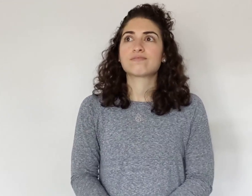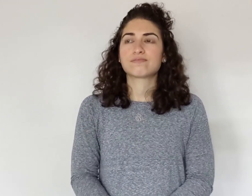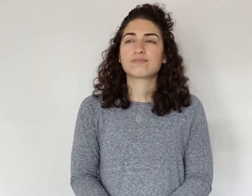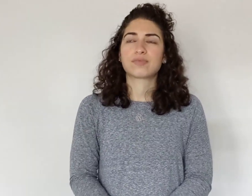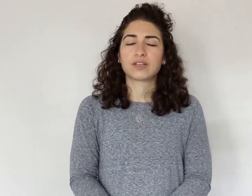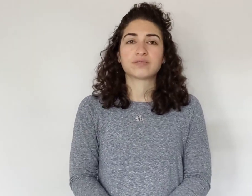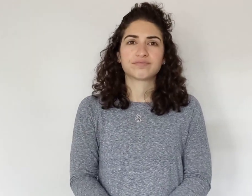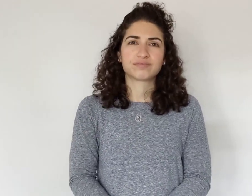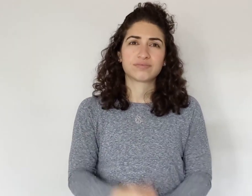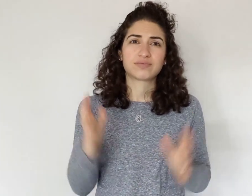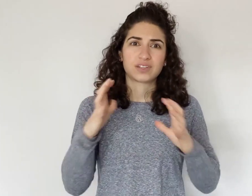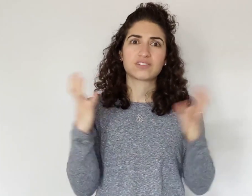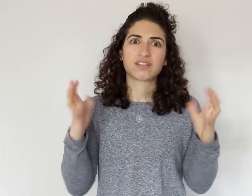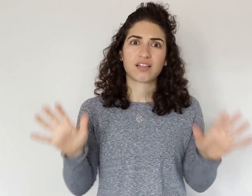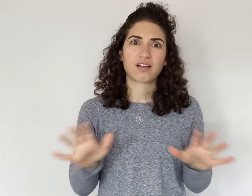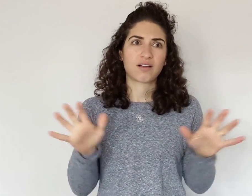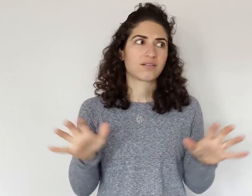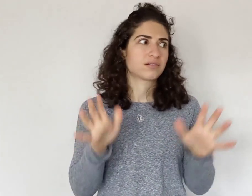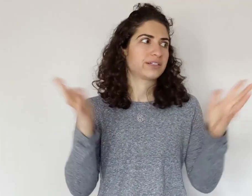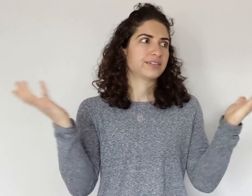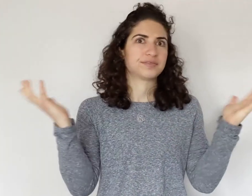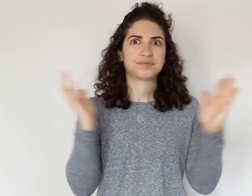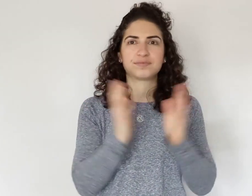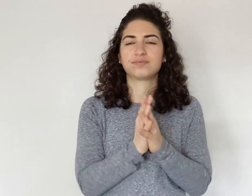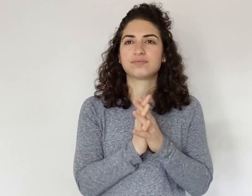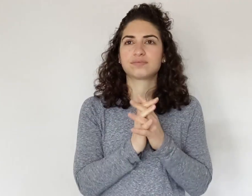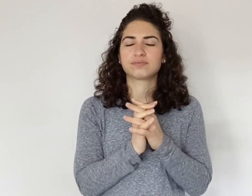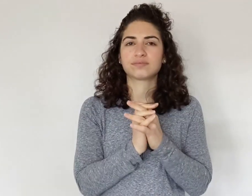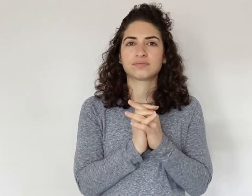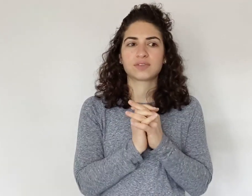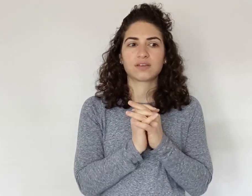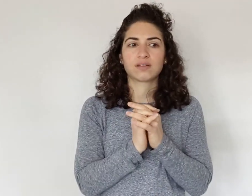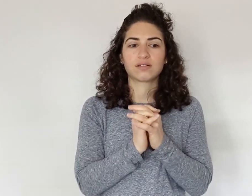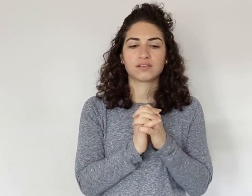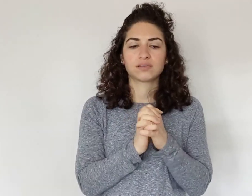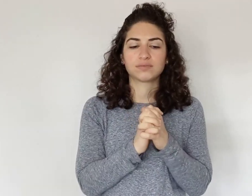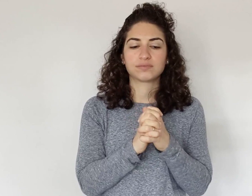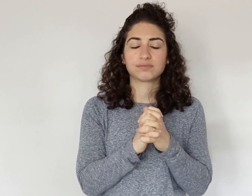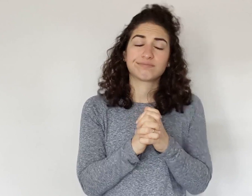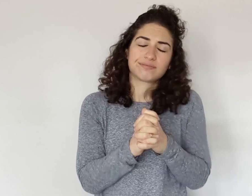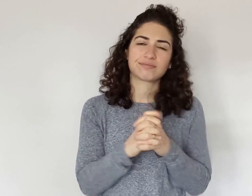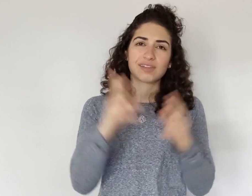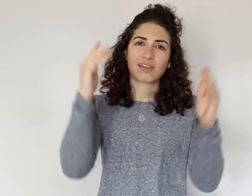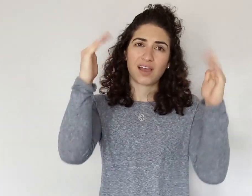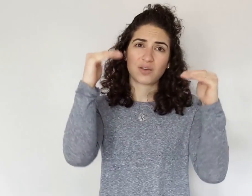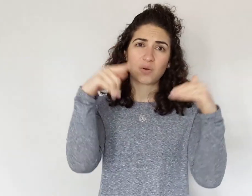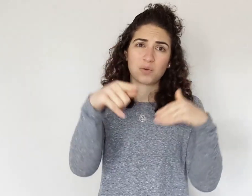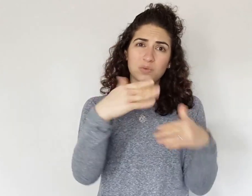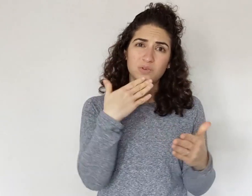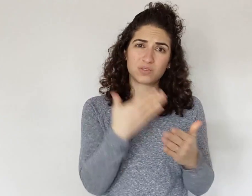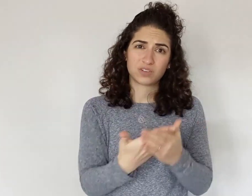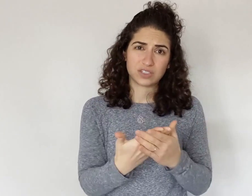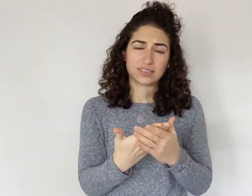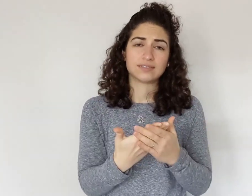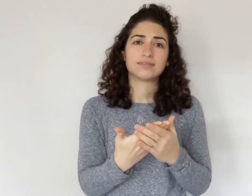Yeah, there's a lot going on. So I hope that you're well,